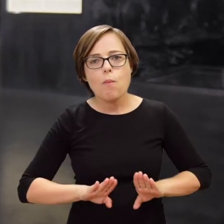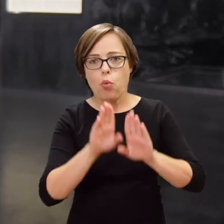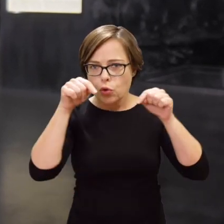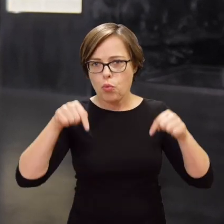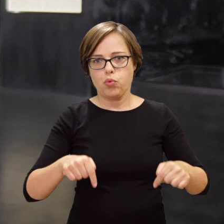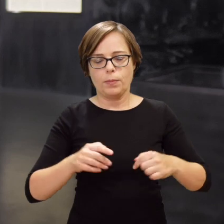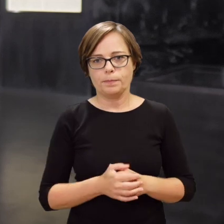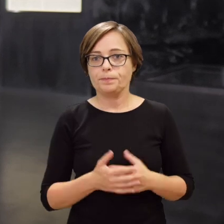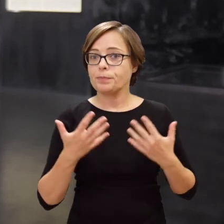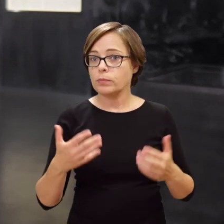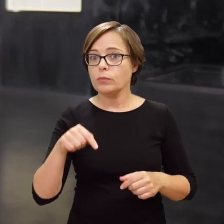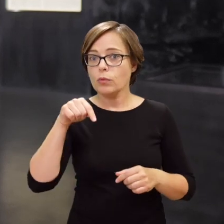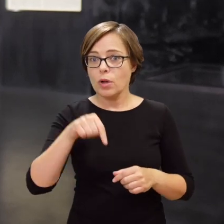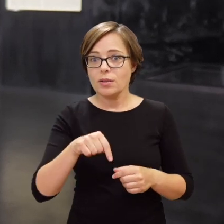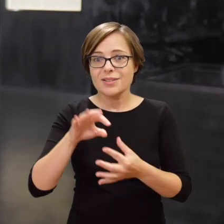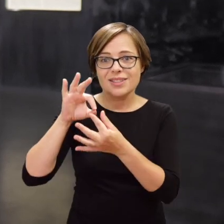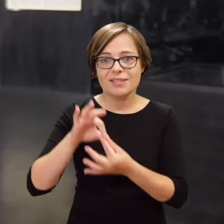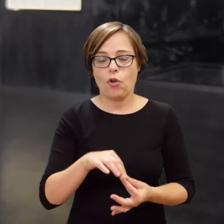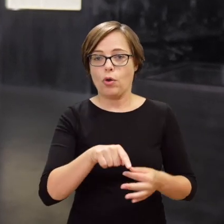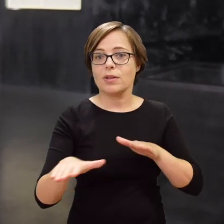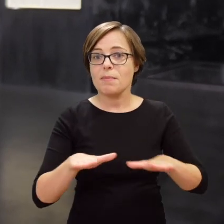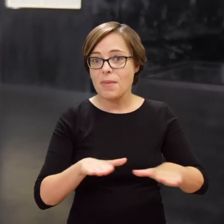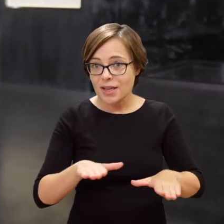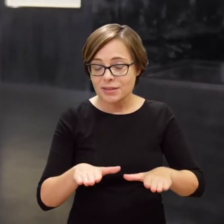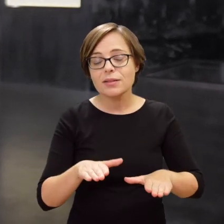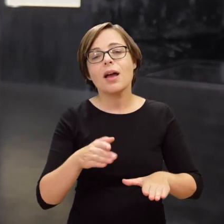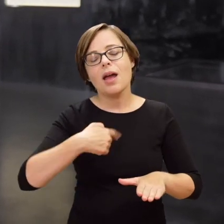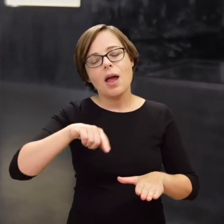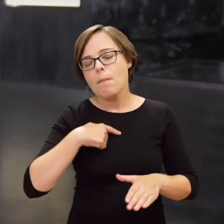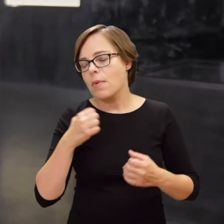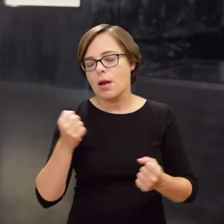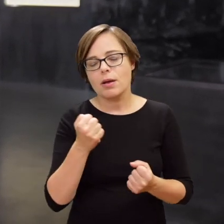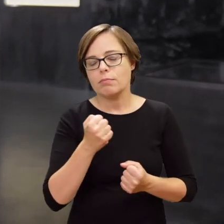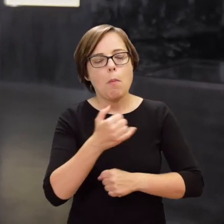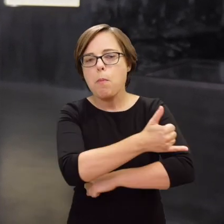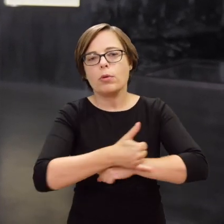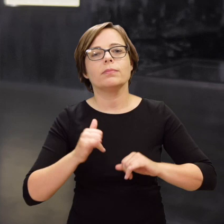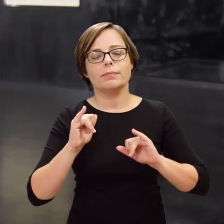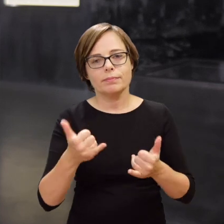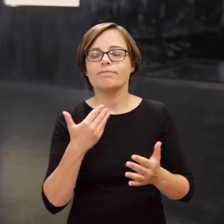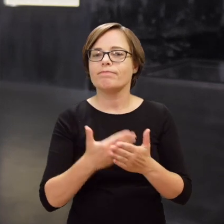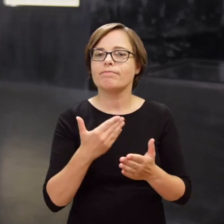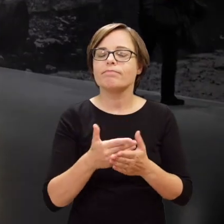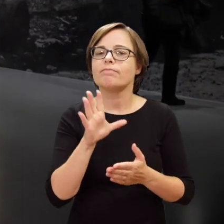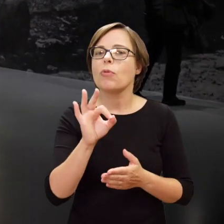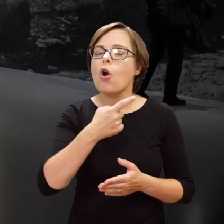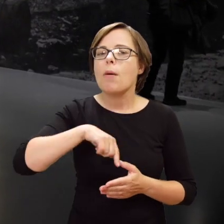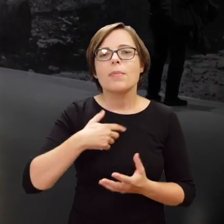We highlight the connection with this area by displaying original artefacts